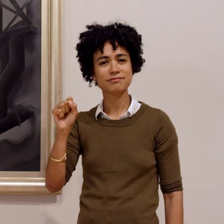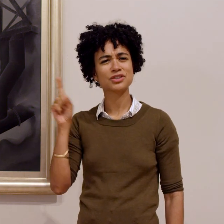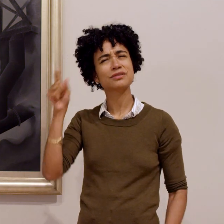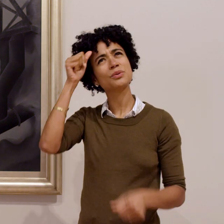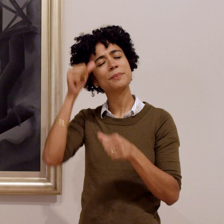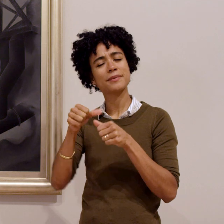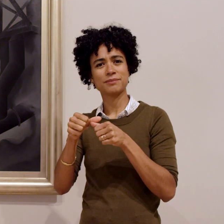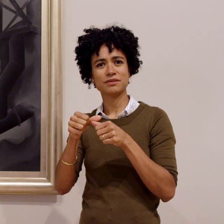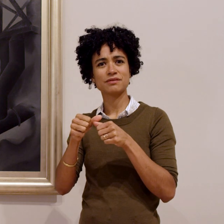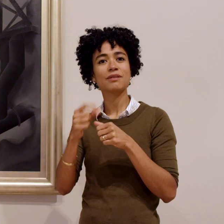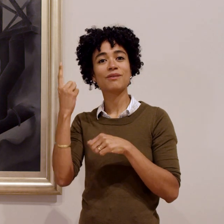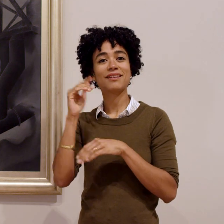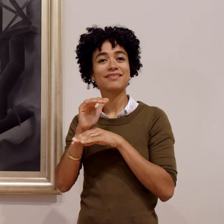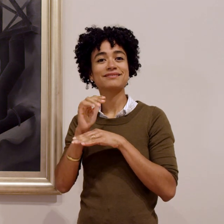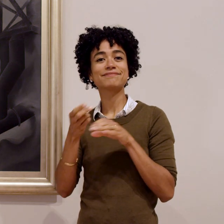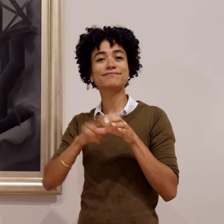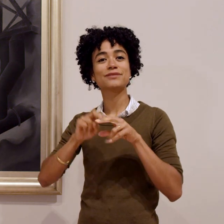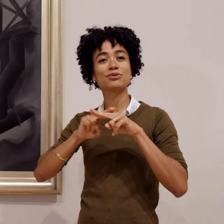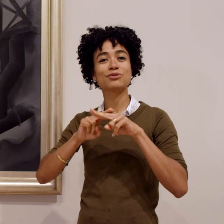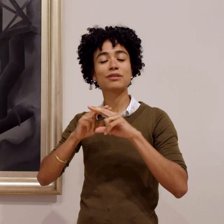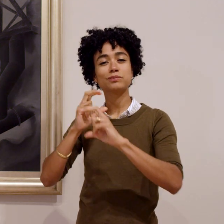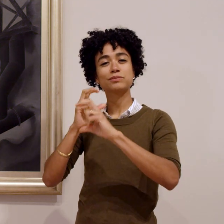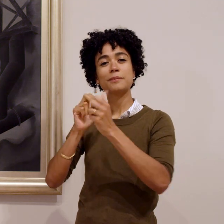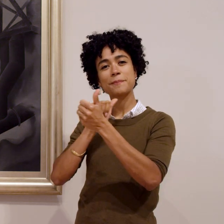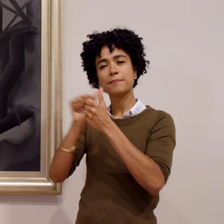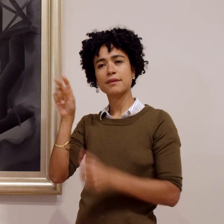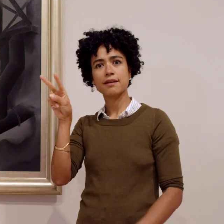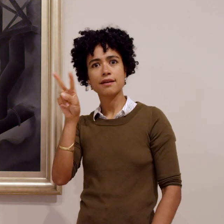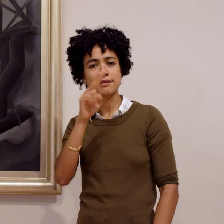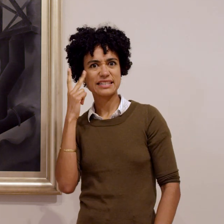She remembers one night while riding the train